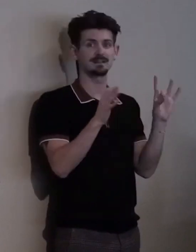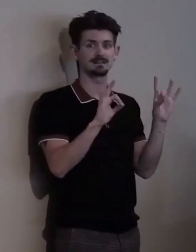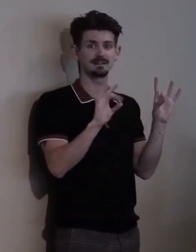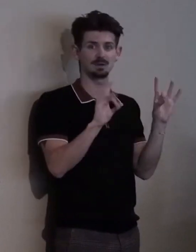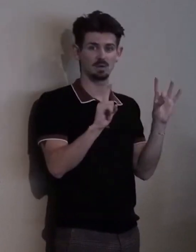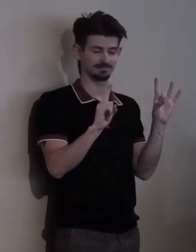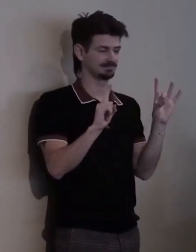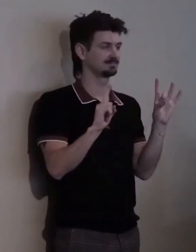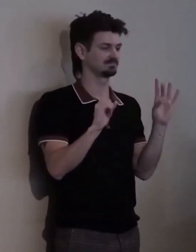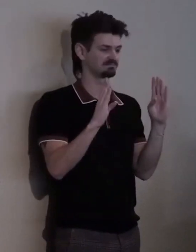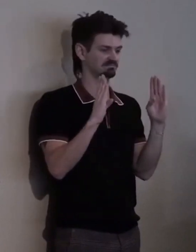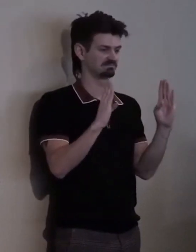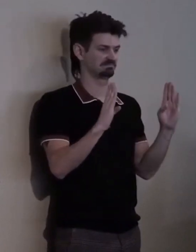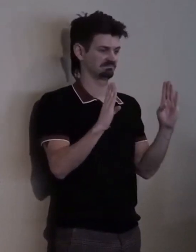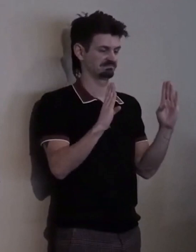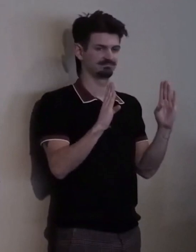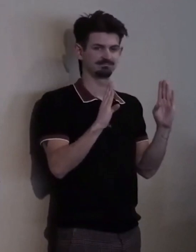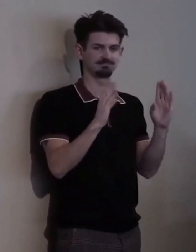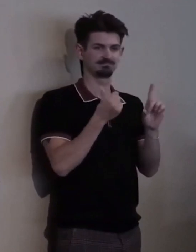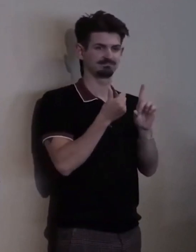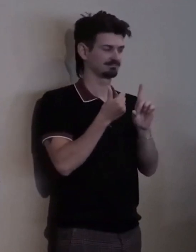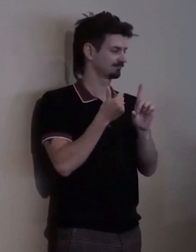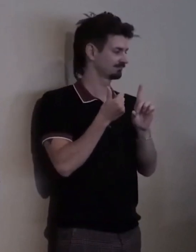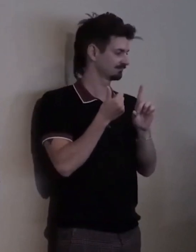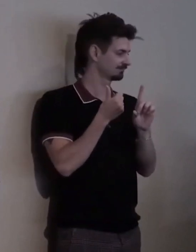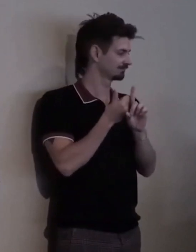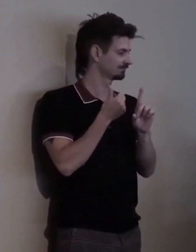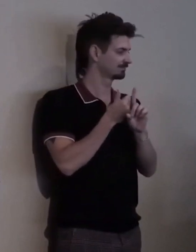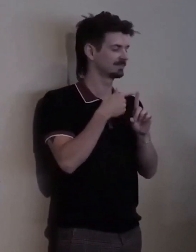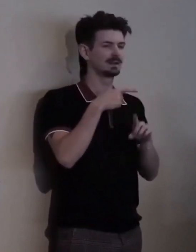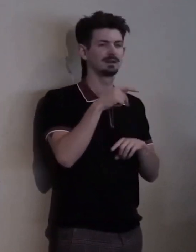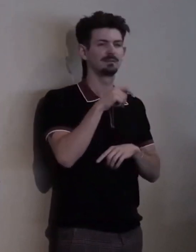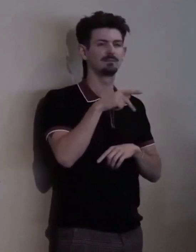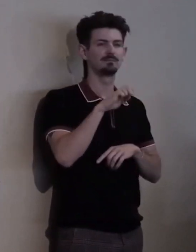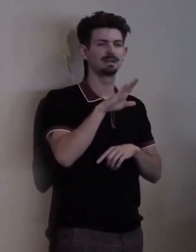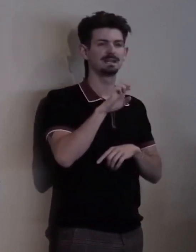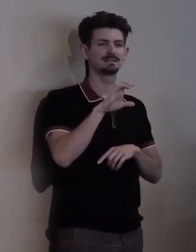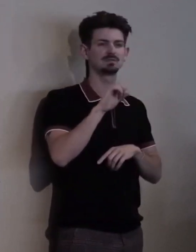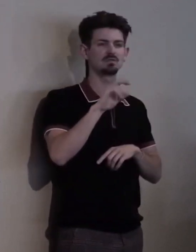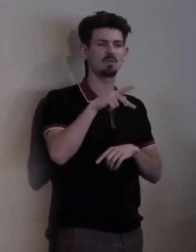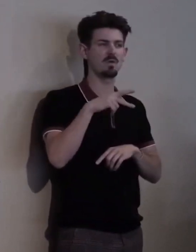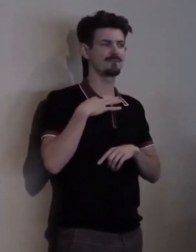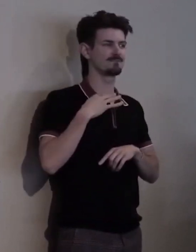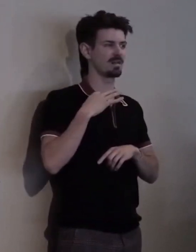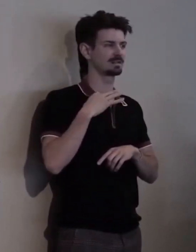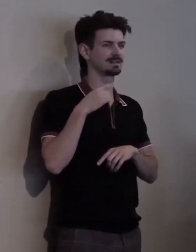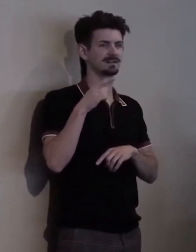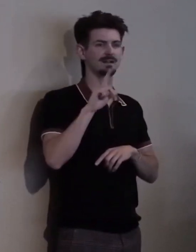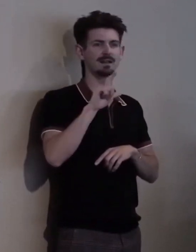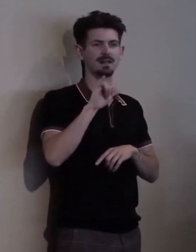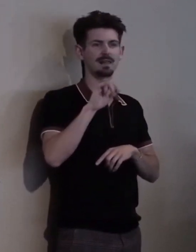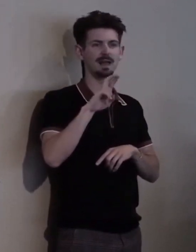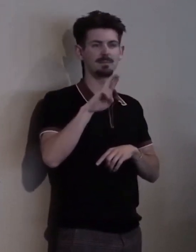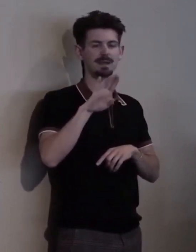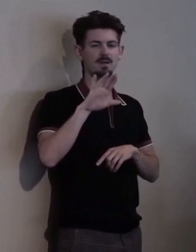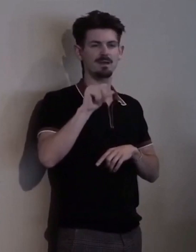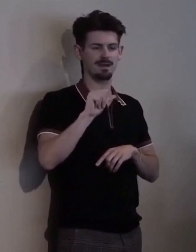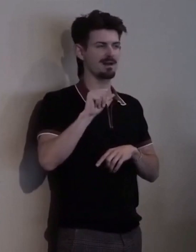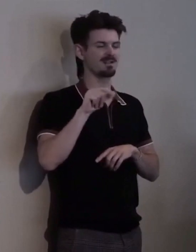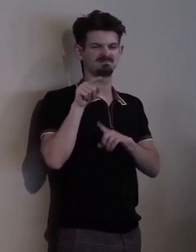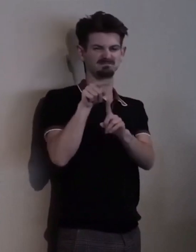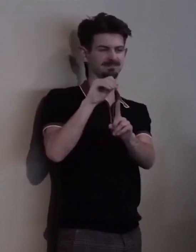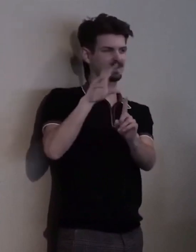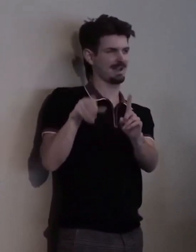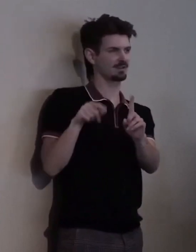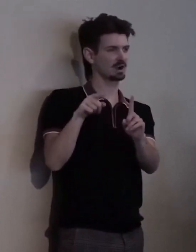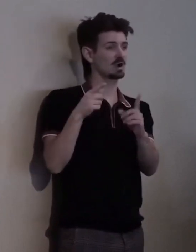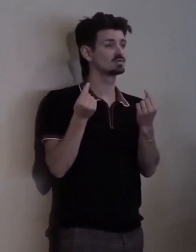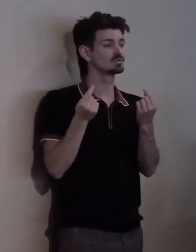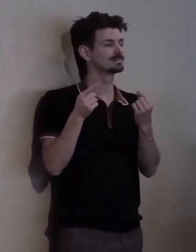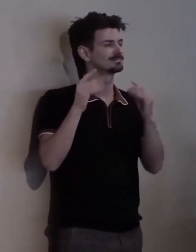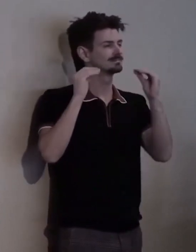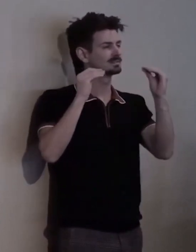she was a Peace Corps volunteer in Liberia, West Africa, where she taught English as a second language.